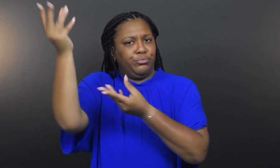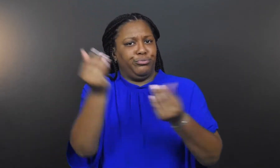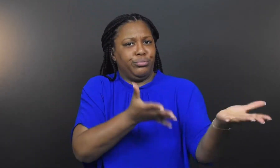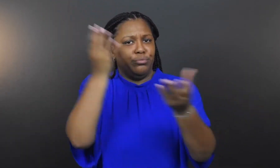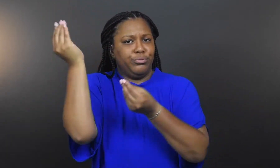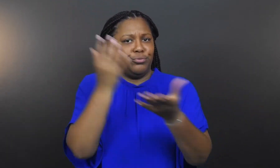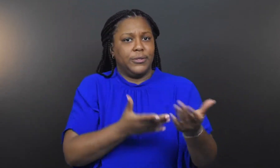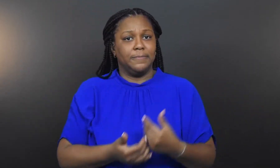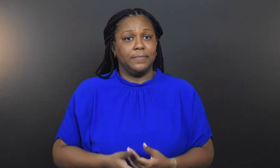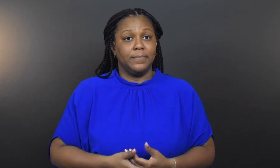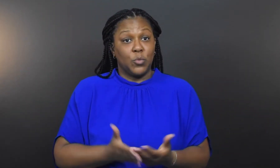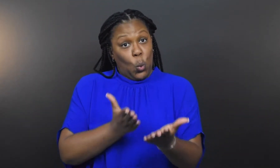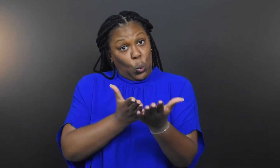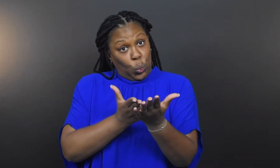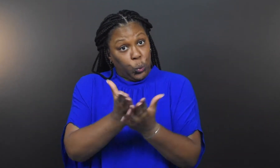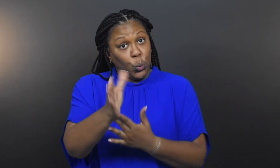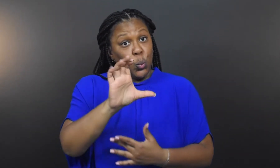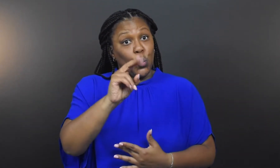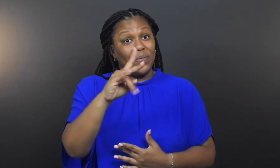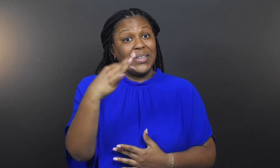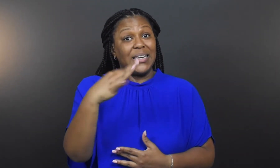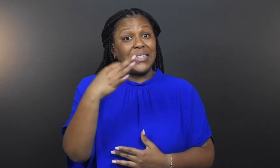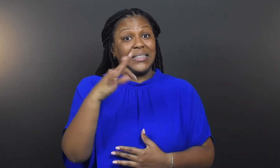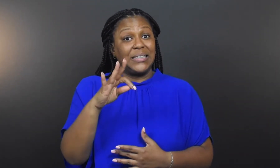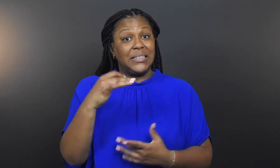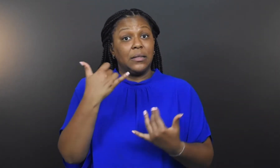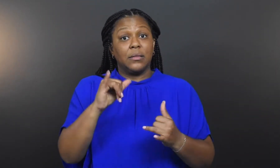flow of information.